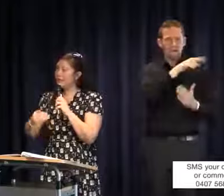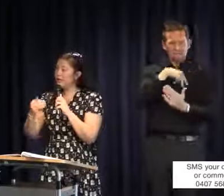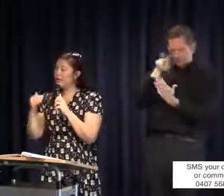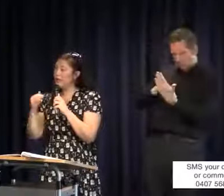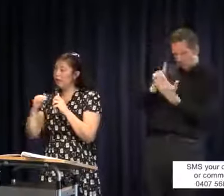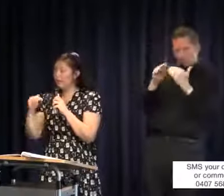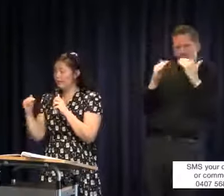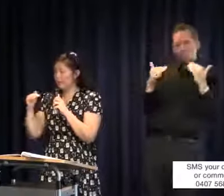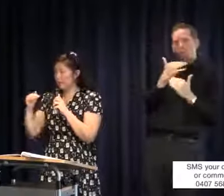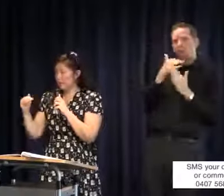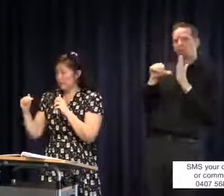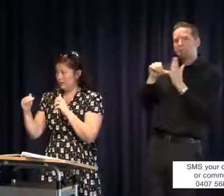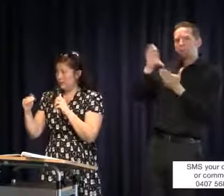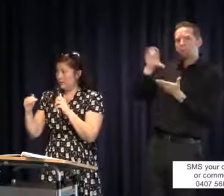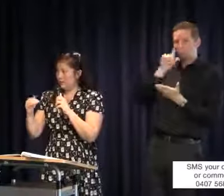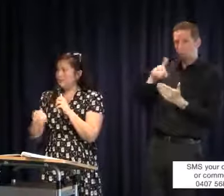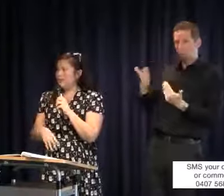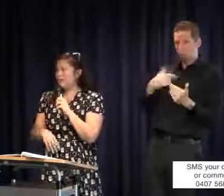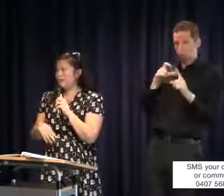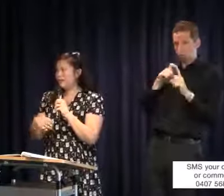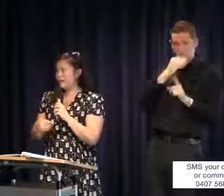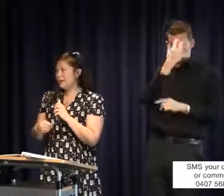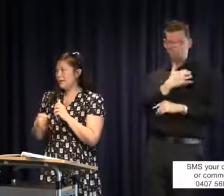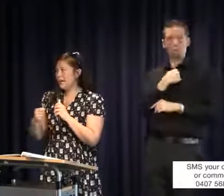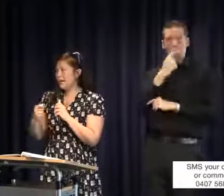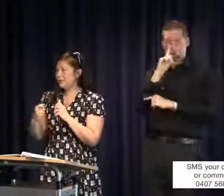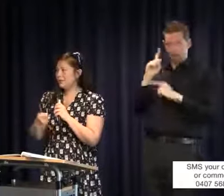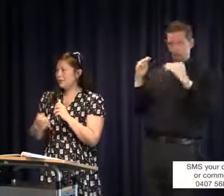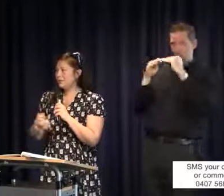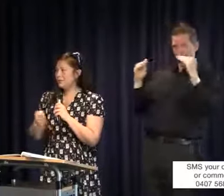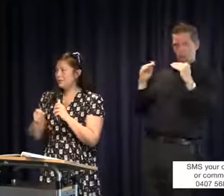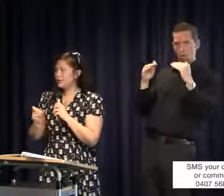would let me know what level but then they wouldn't tell me how much money was going